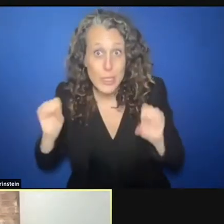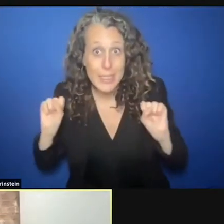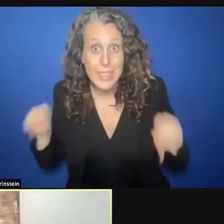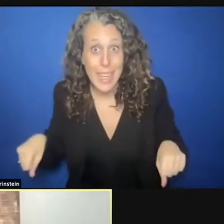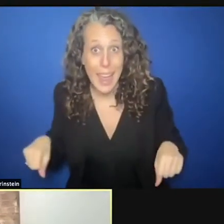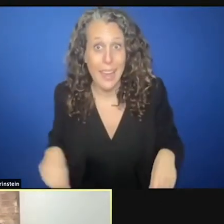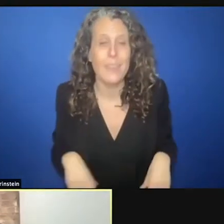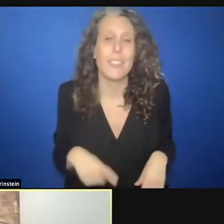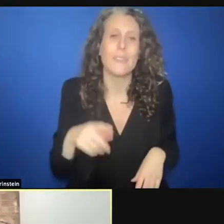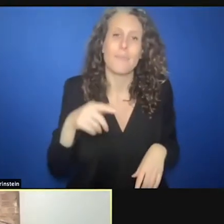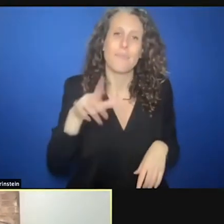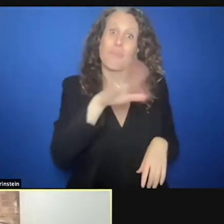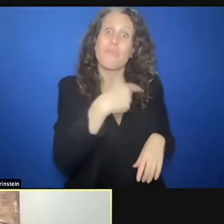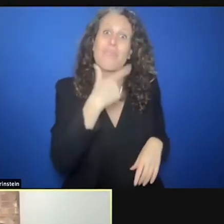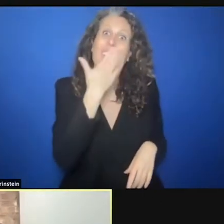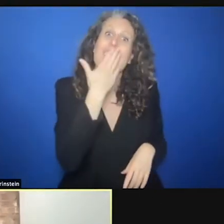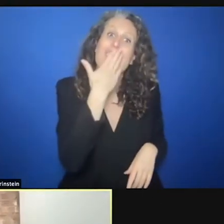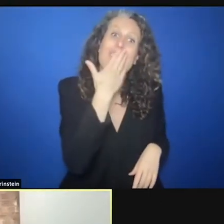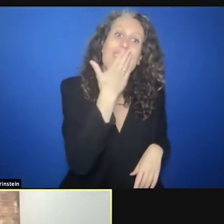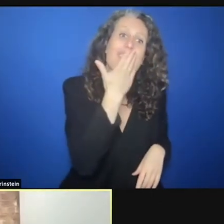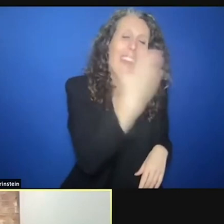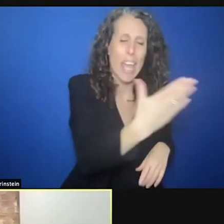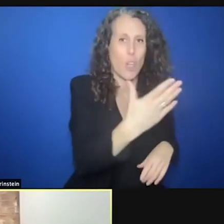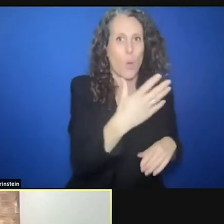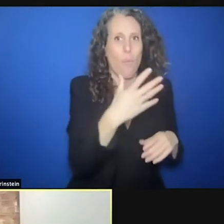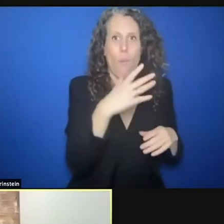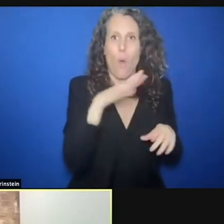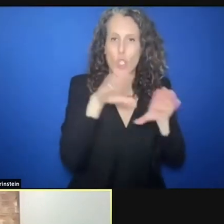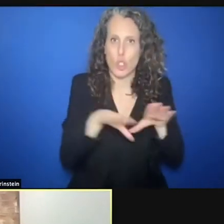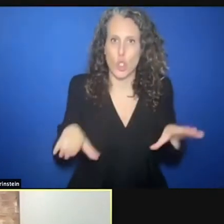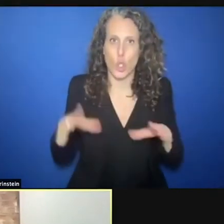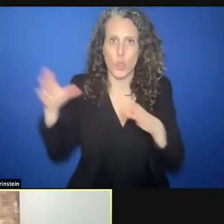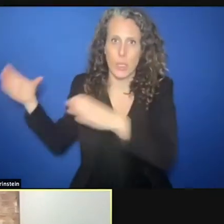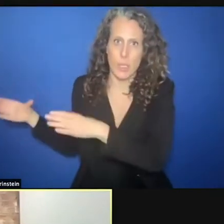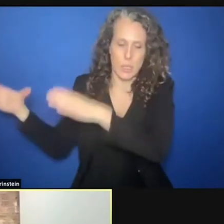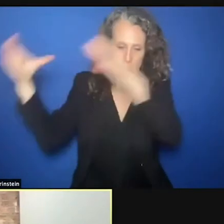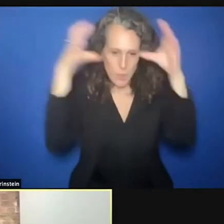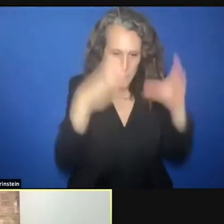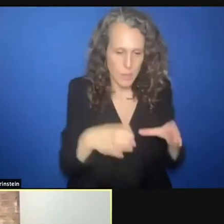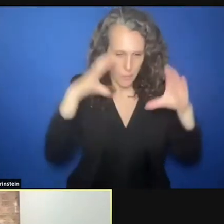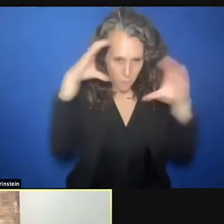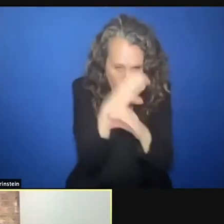children at the center of this conversation as well. And as we heard from Maye and so many of